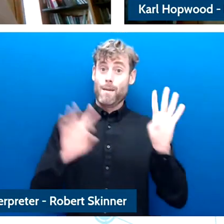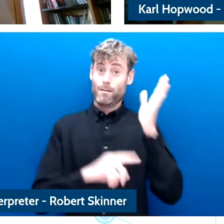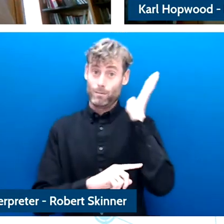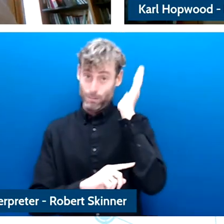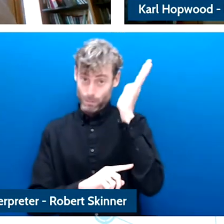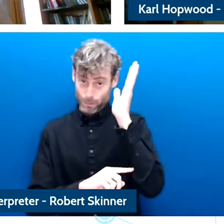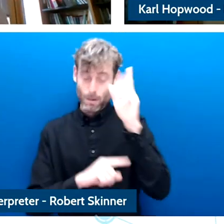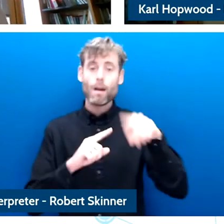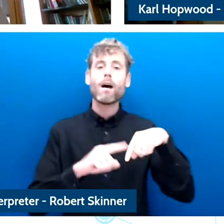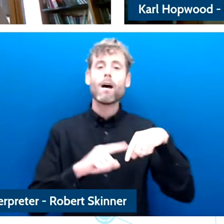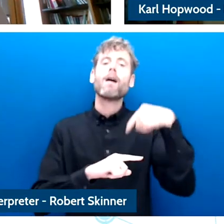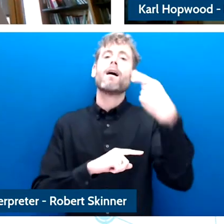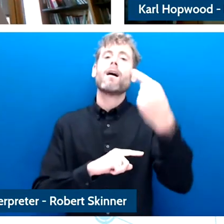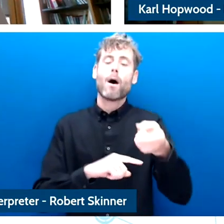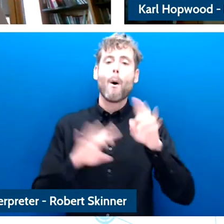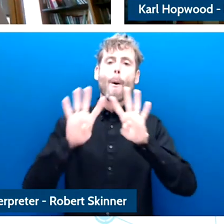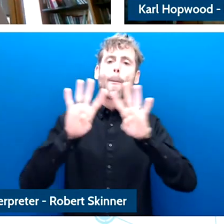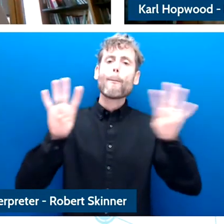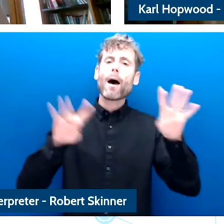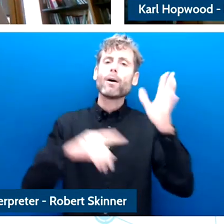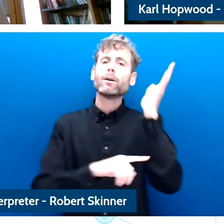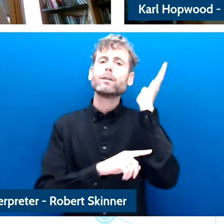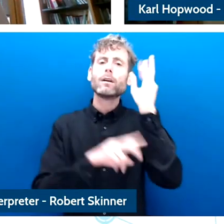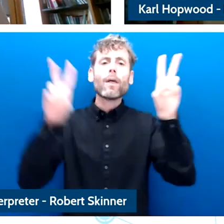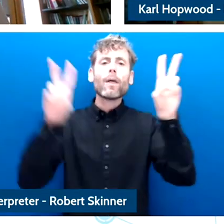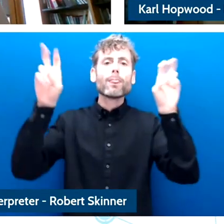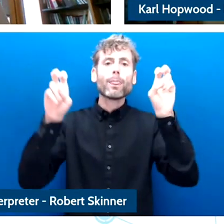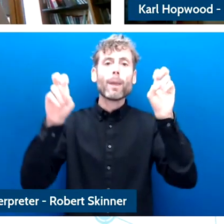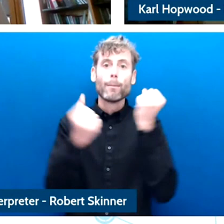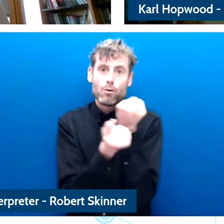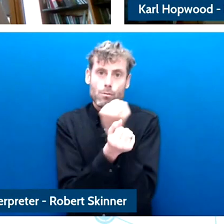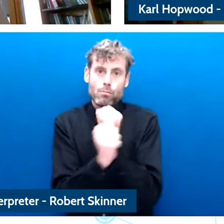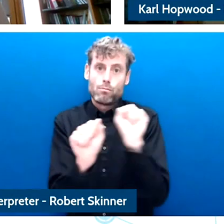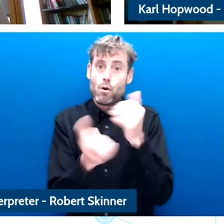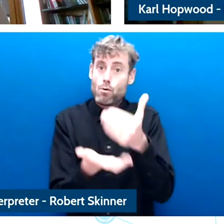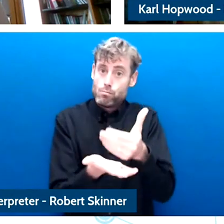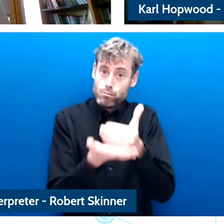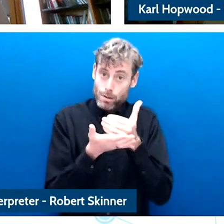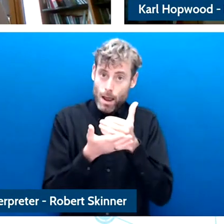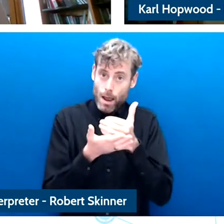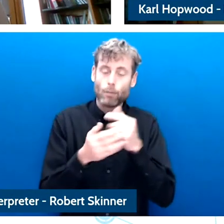focusing on protection and the other one focusing on empowerment and so I